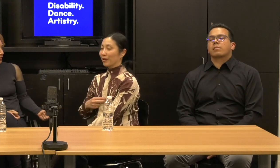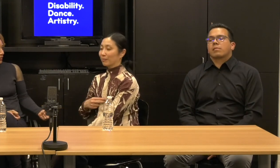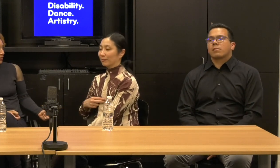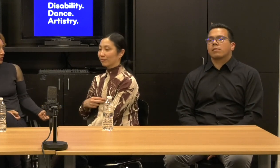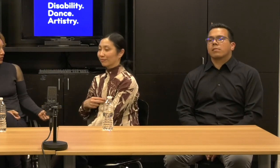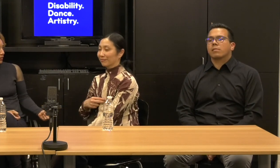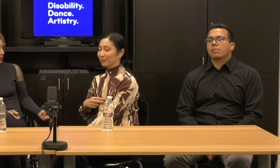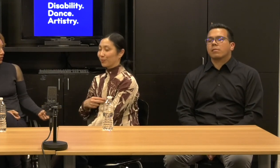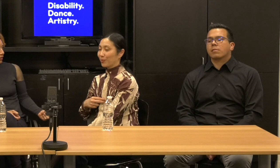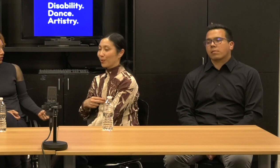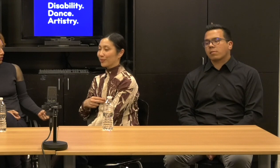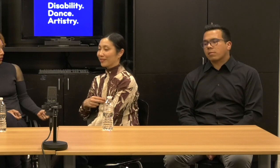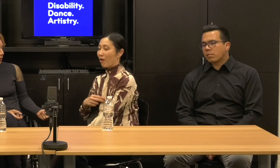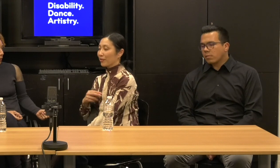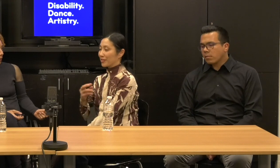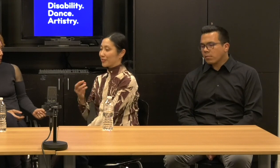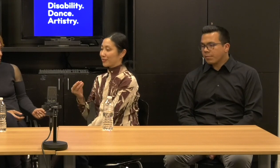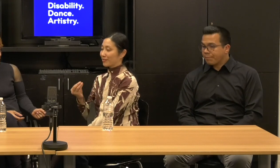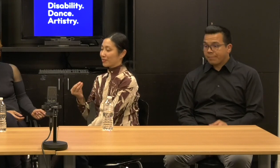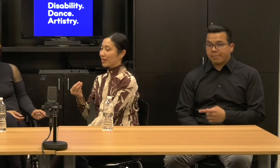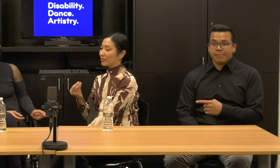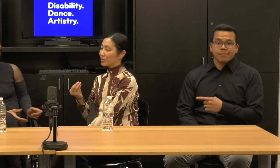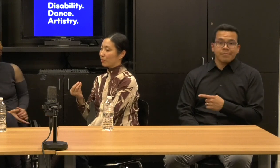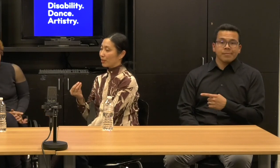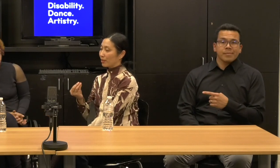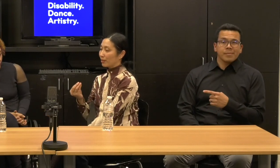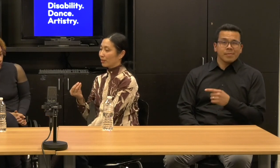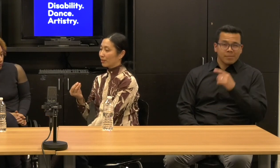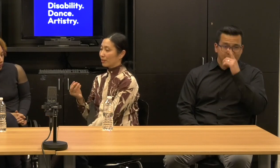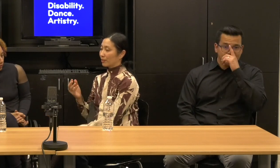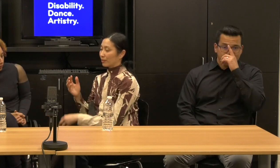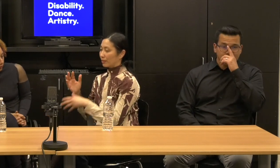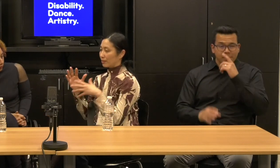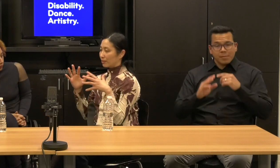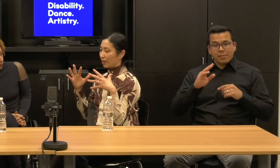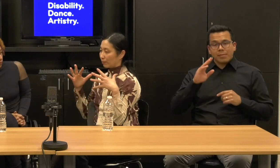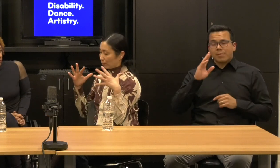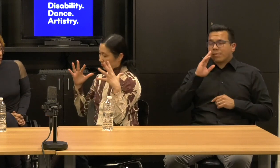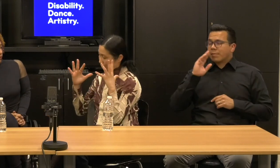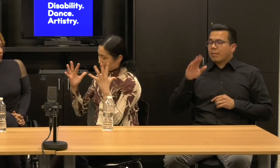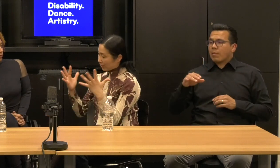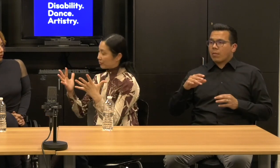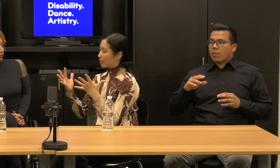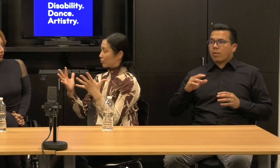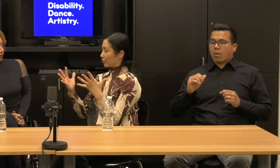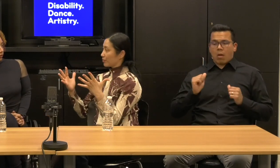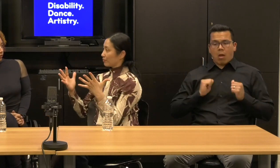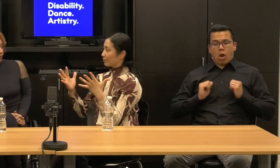Janet: you know, for, um, we, all artists tend to be more self centered.